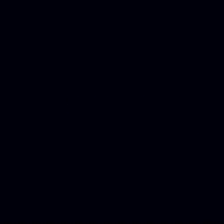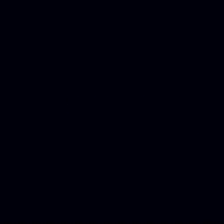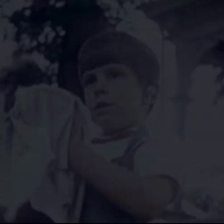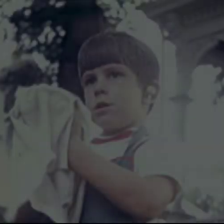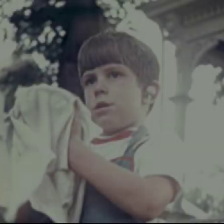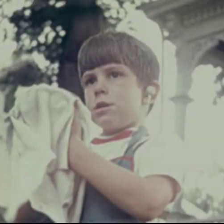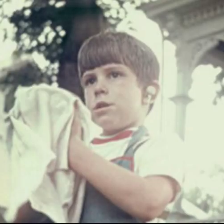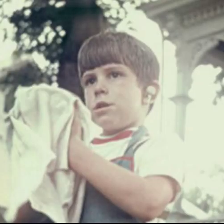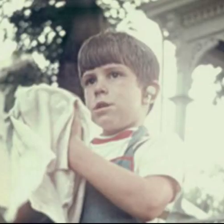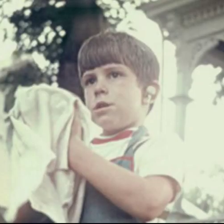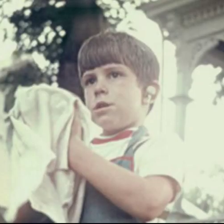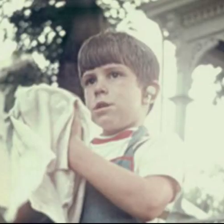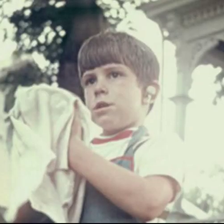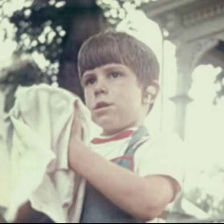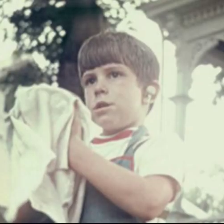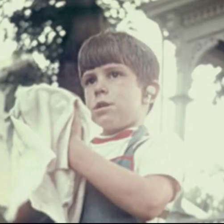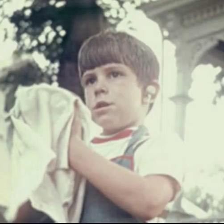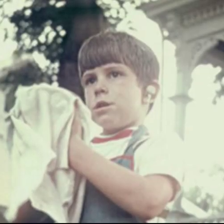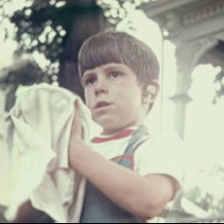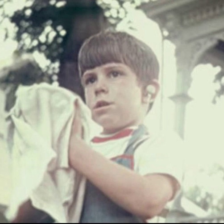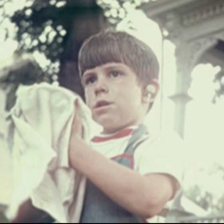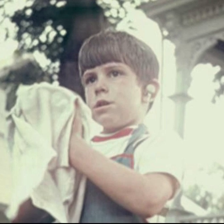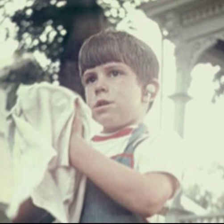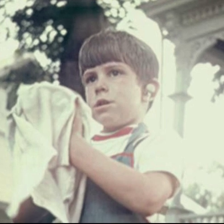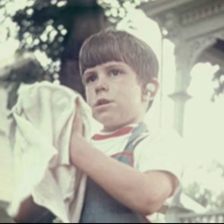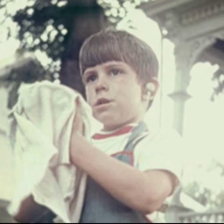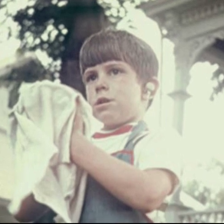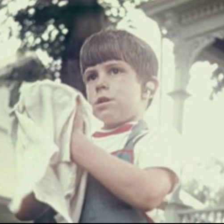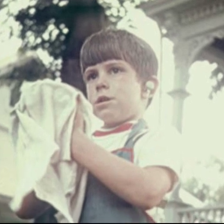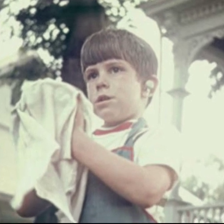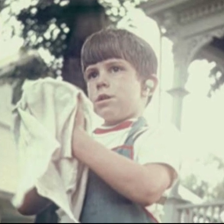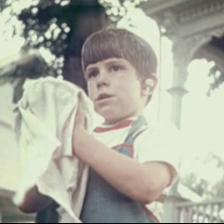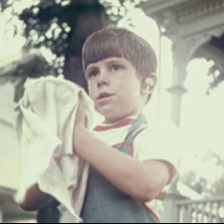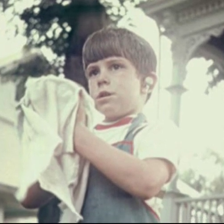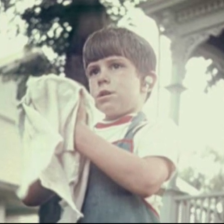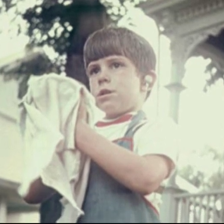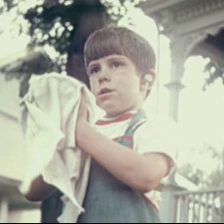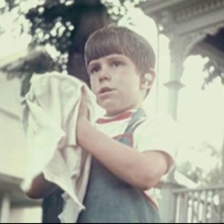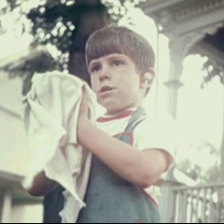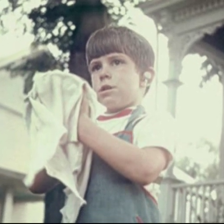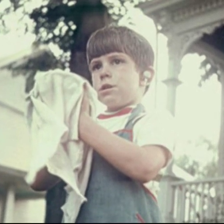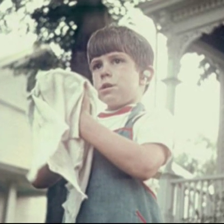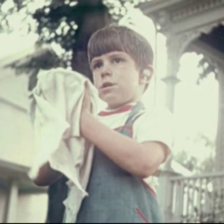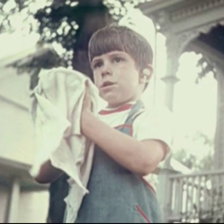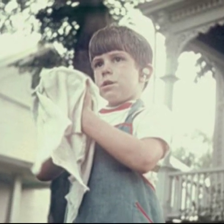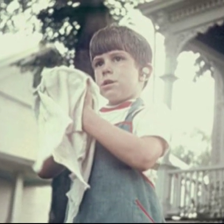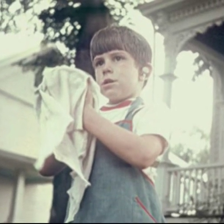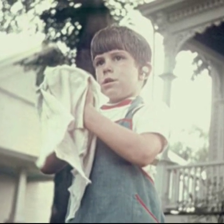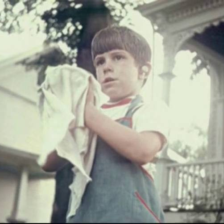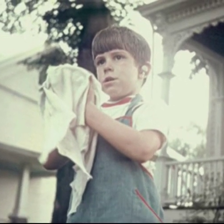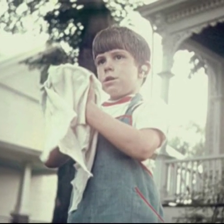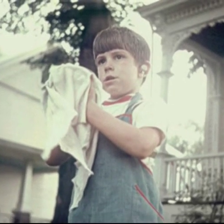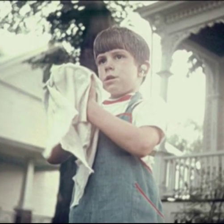I was born hearing, but I became deaf at the age of three, because I had come down with spinal meningitis.